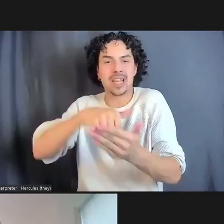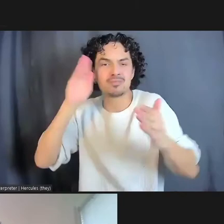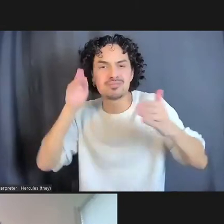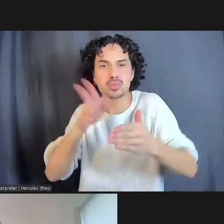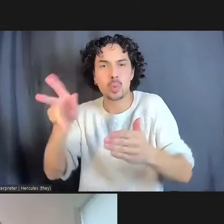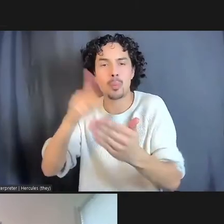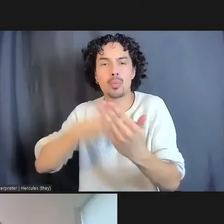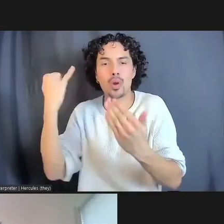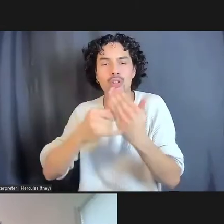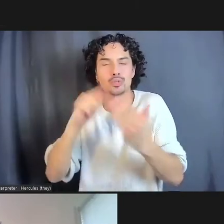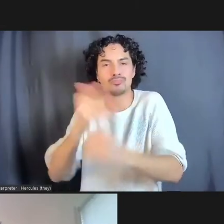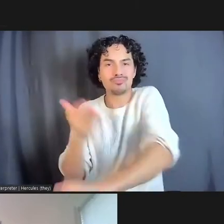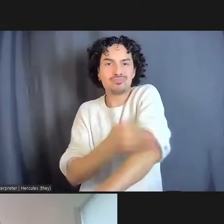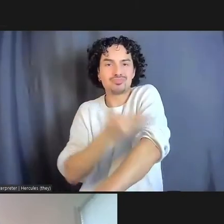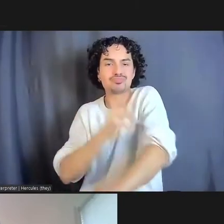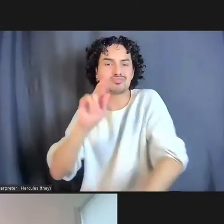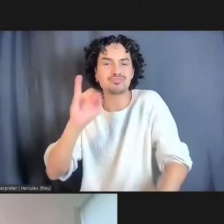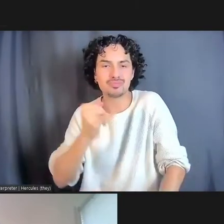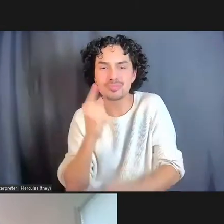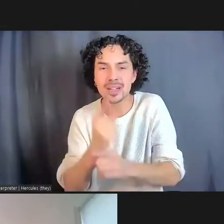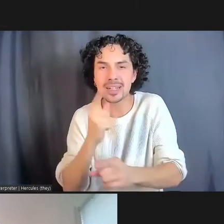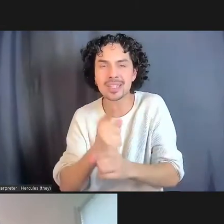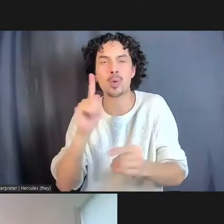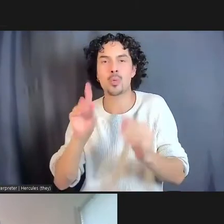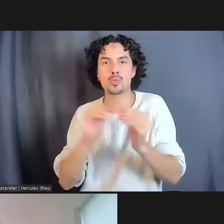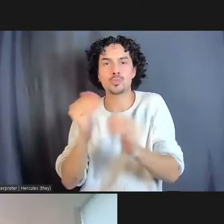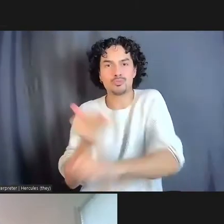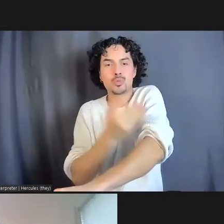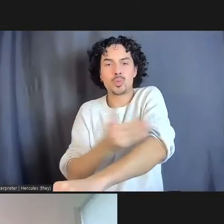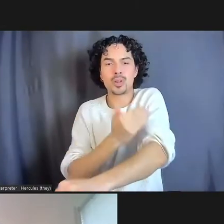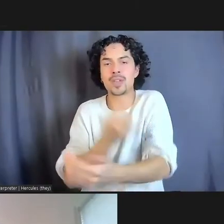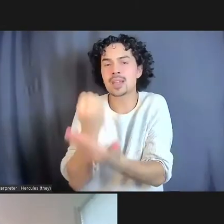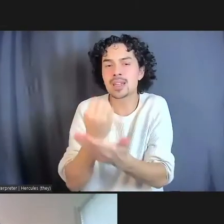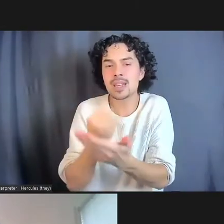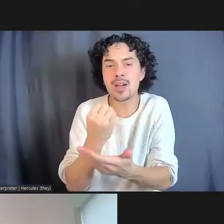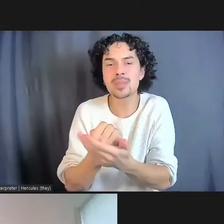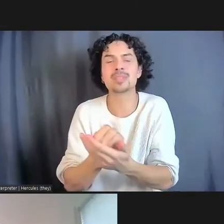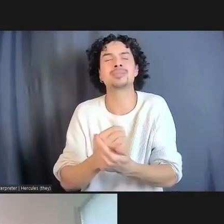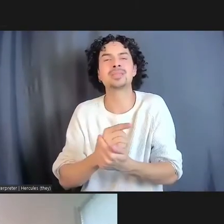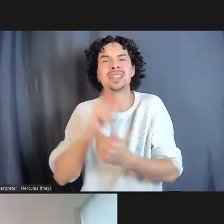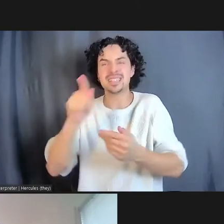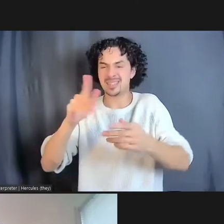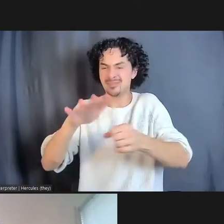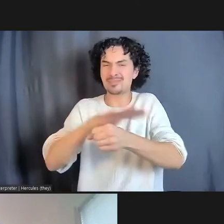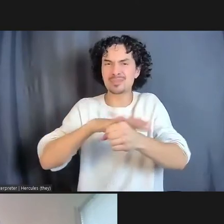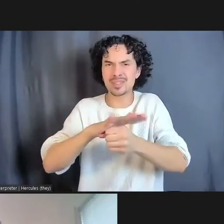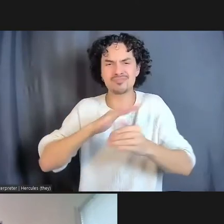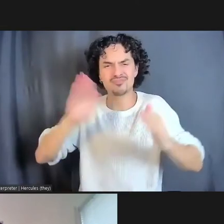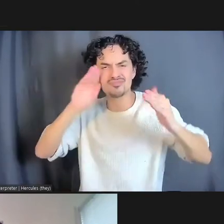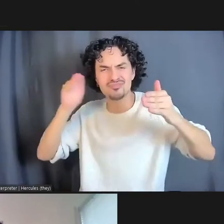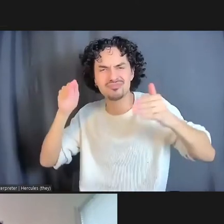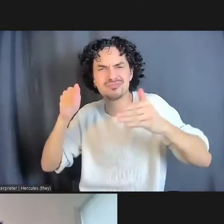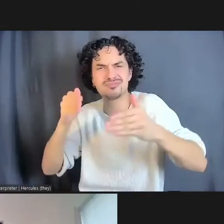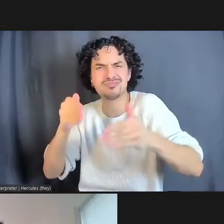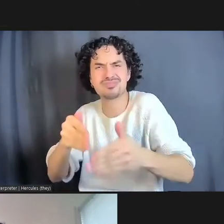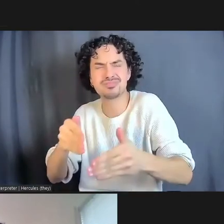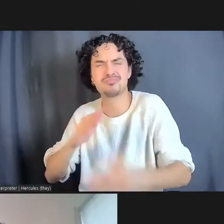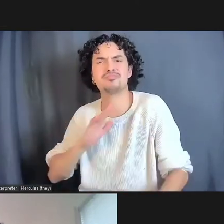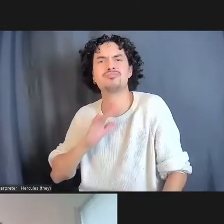So, the centerpiece of this features spaces for Alameda County's restorative justice system, but it also features things that are like incubators for